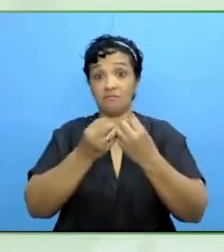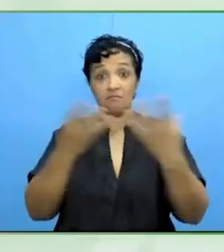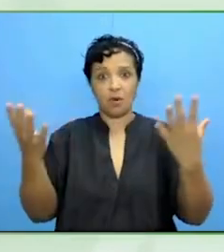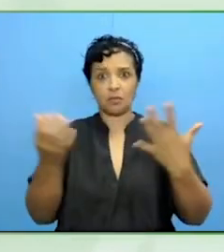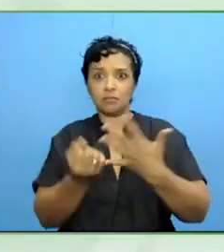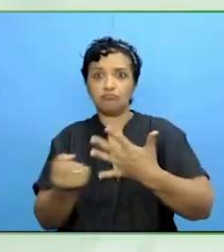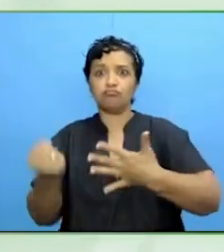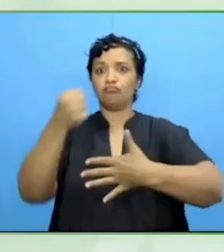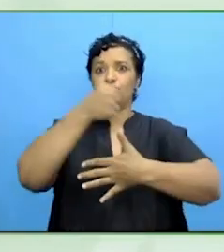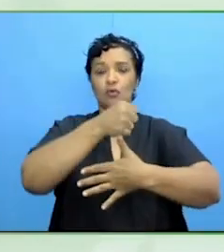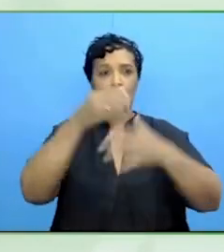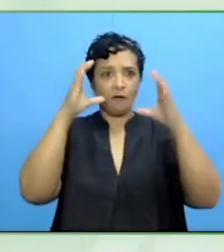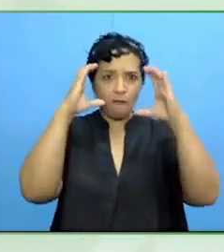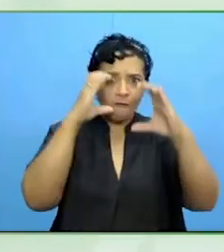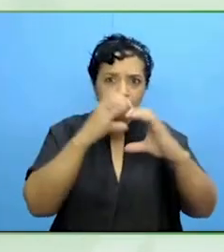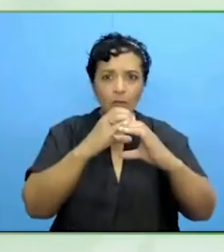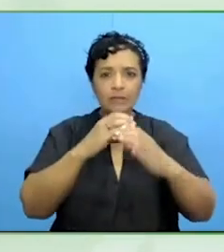autonomy, living on your own in the community.